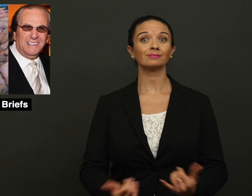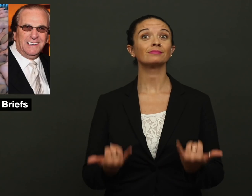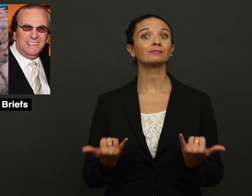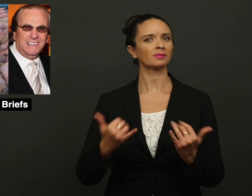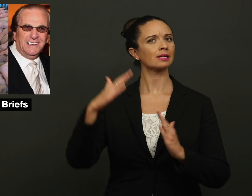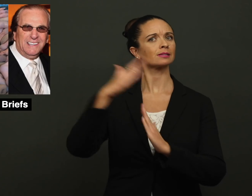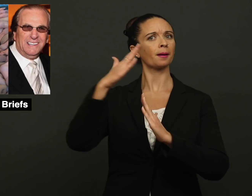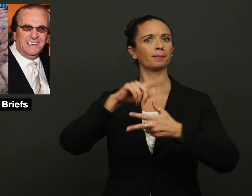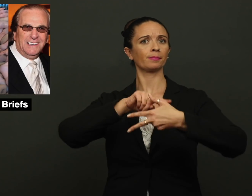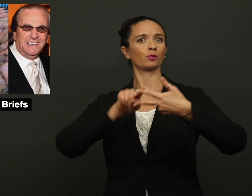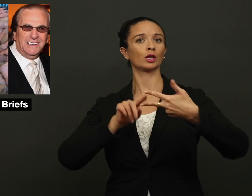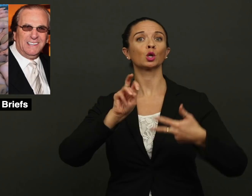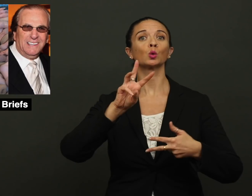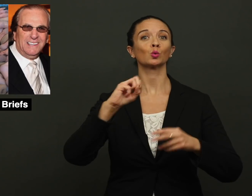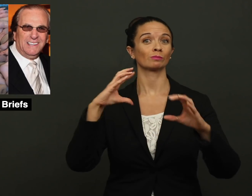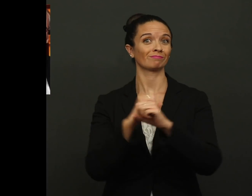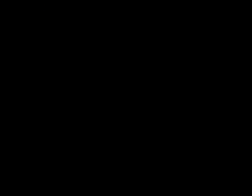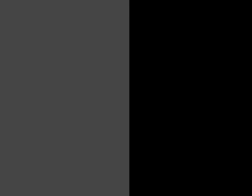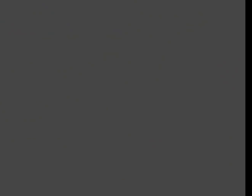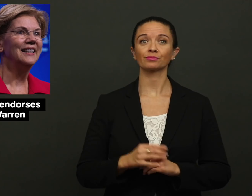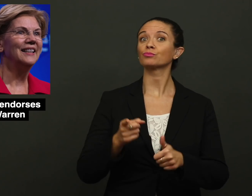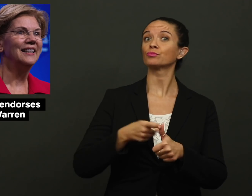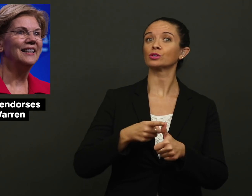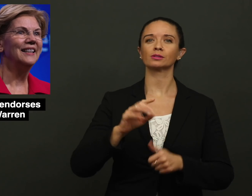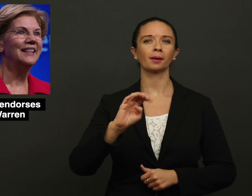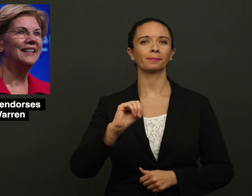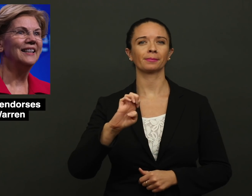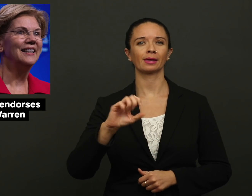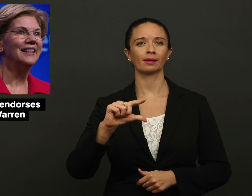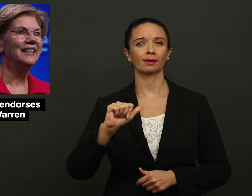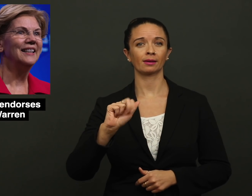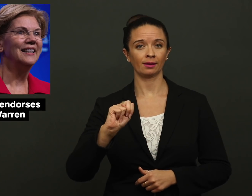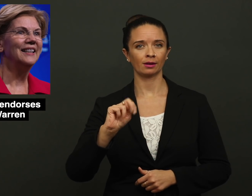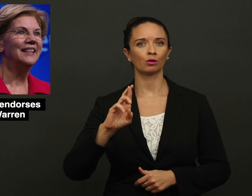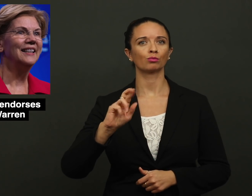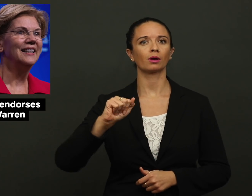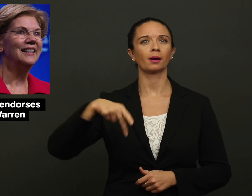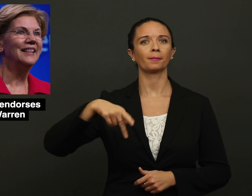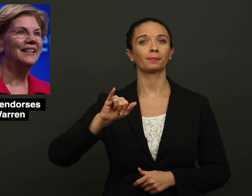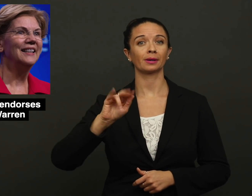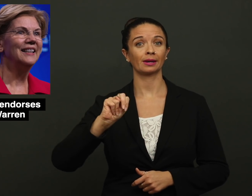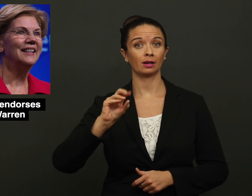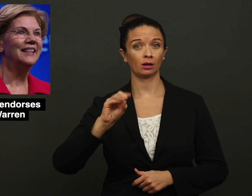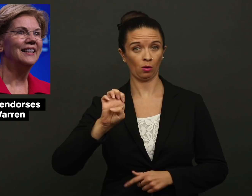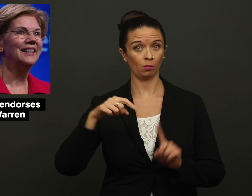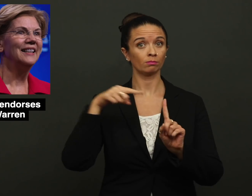Here are three top news briefs. The first - Megan Rapinoe,